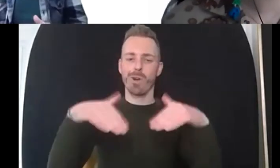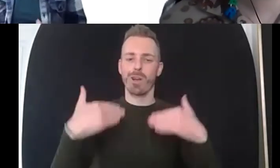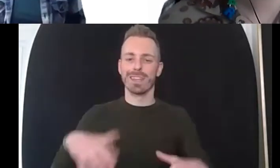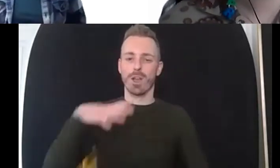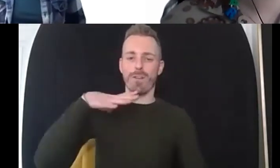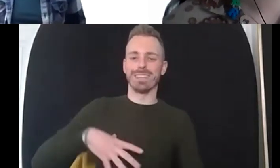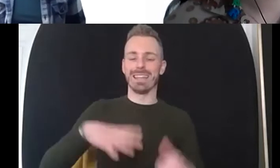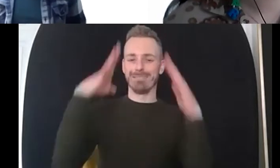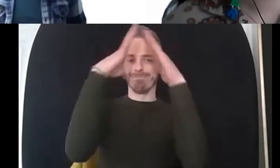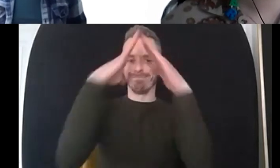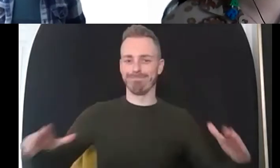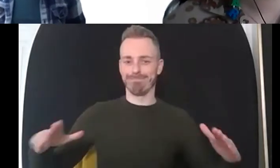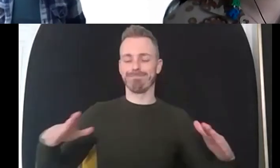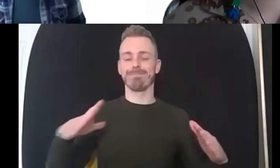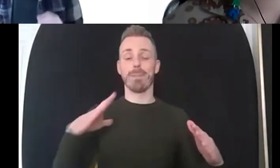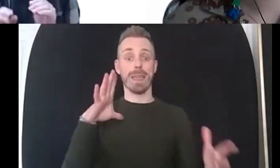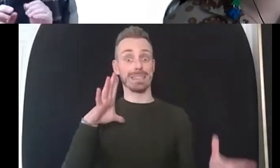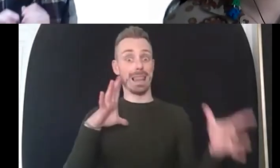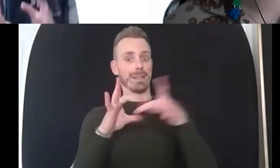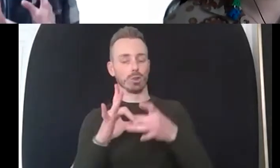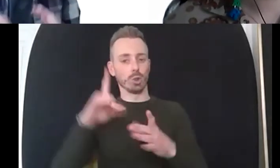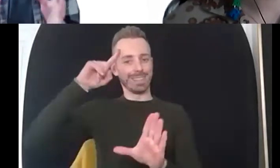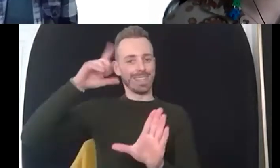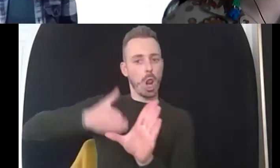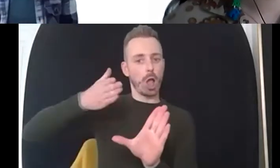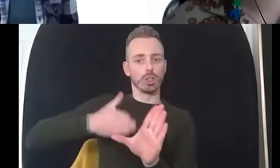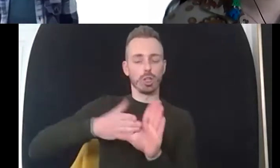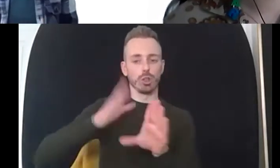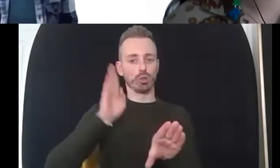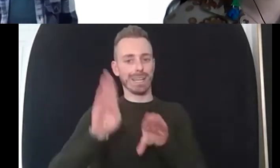of psychological training whatever it is whether it's you do an undergraduate course in psychology